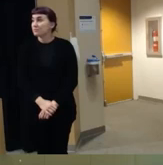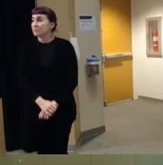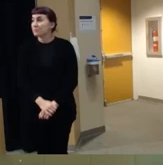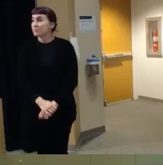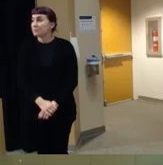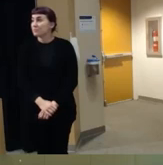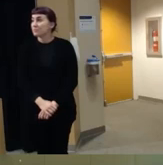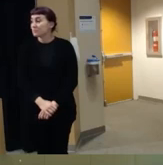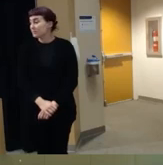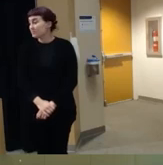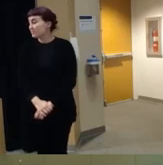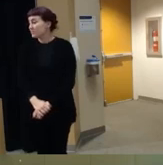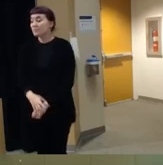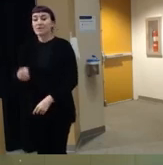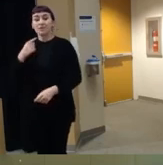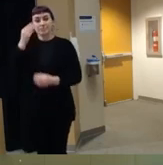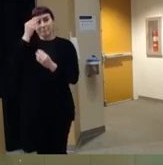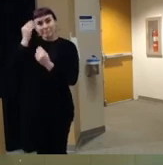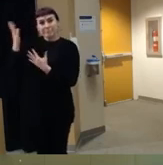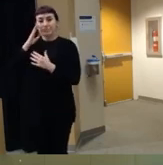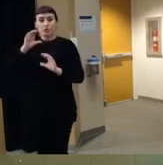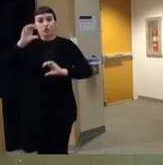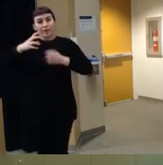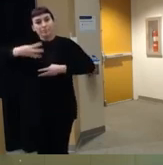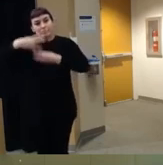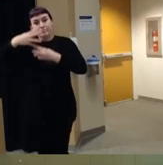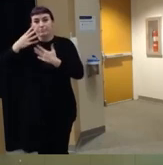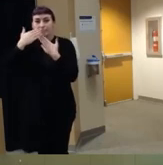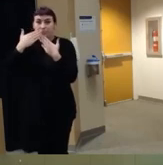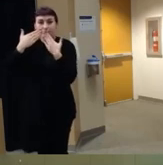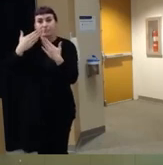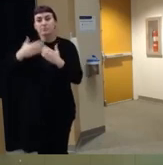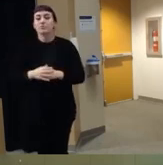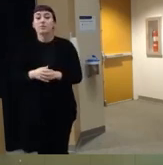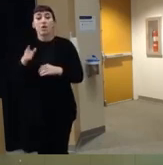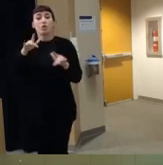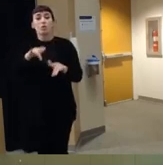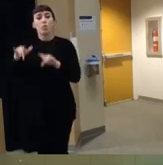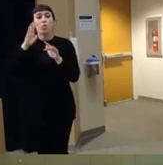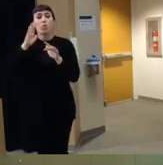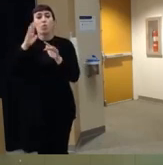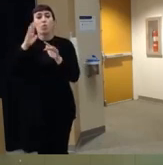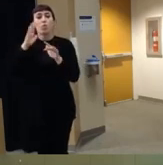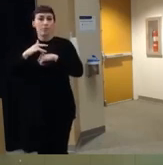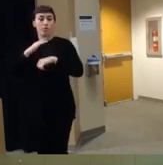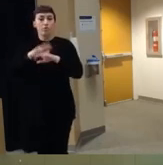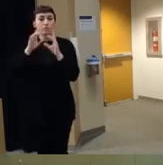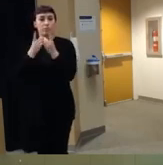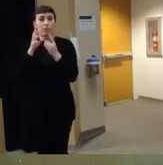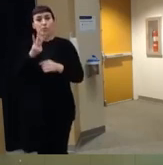in the chat in the Q&A expressing gratitude uh requesting the recording so that will be made available on a departmental website but I just want to say again thank you